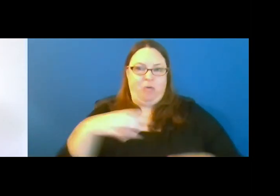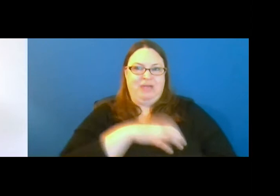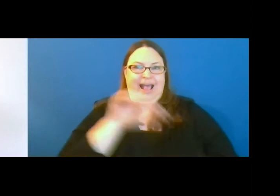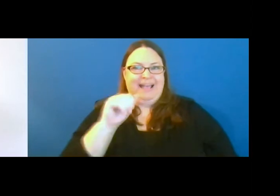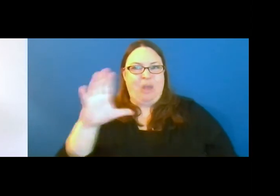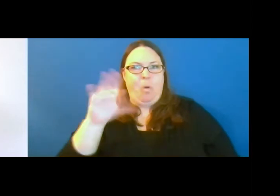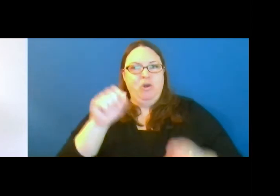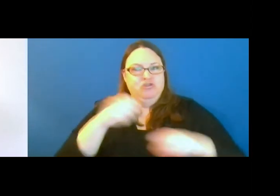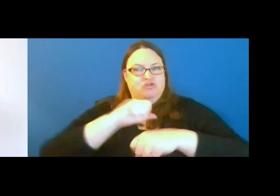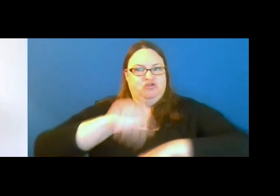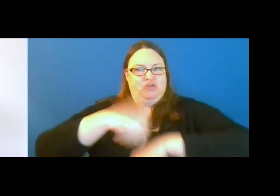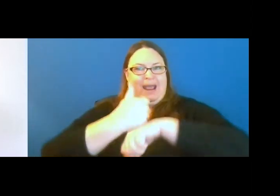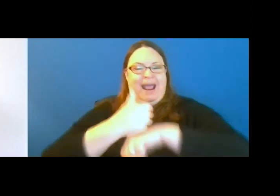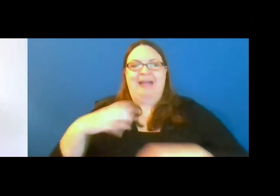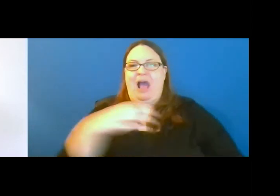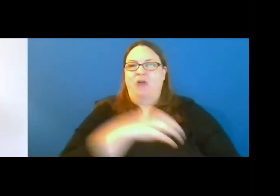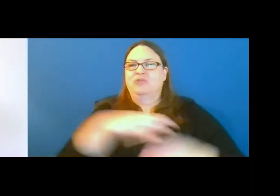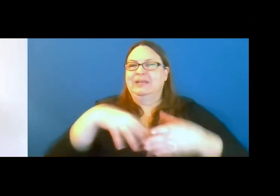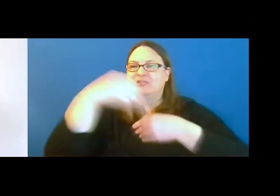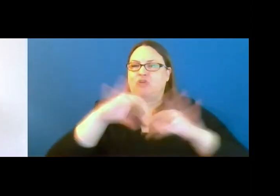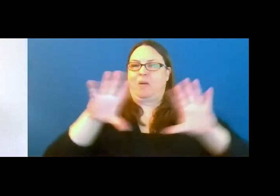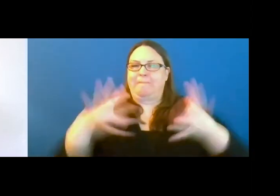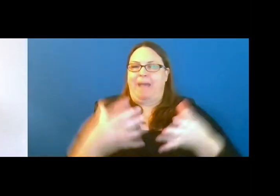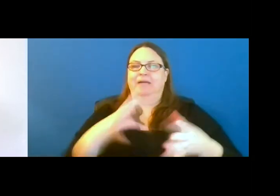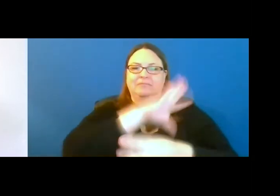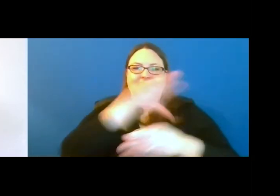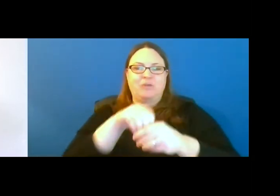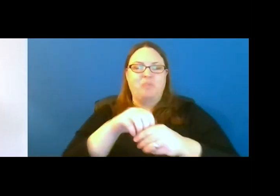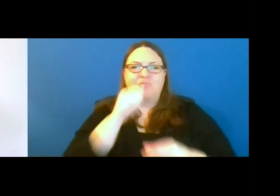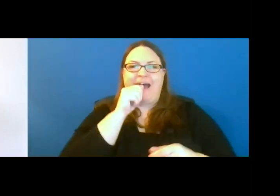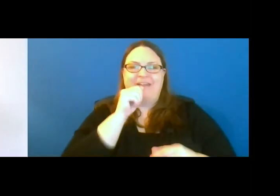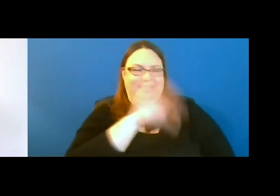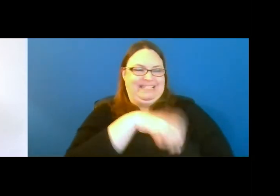The council is an external body of, consisting of, private citizens who demonstrate a clear